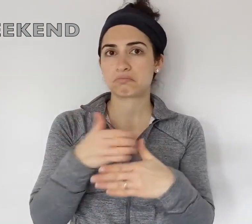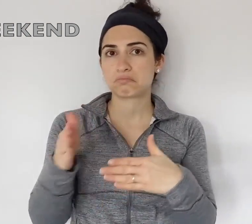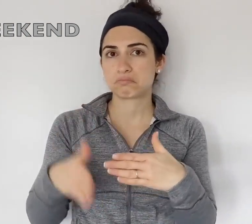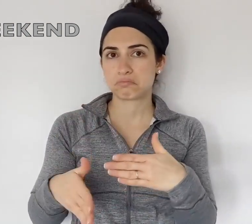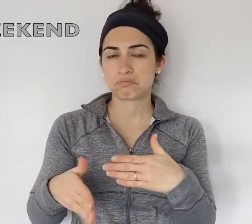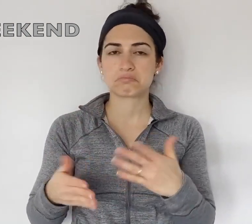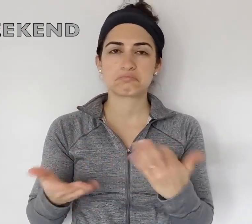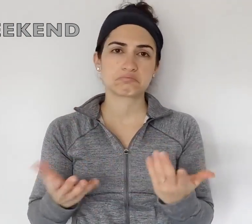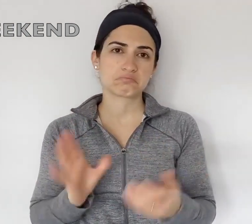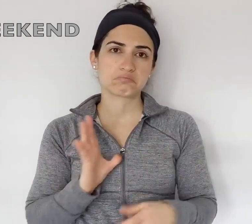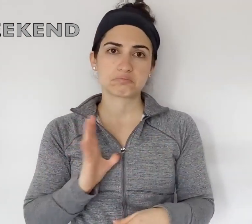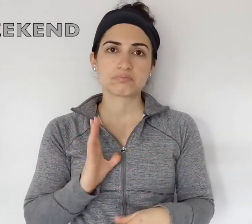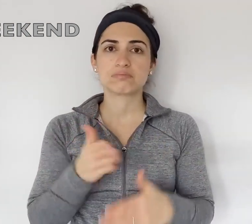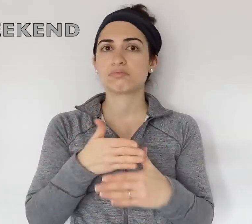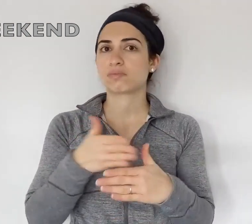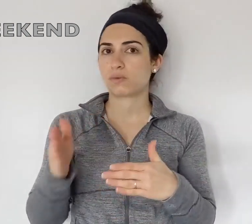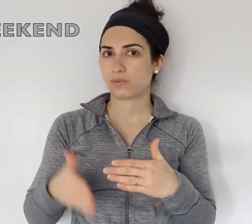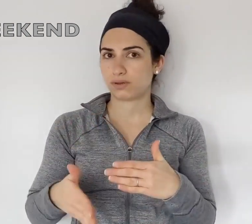The thumb could be up that's fine.